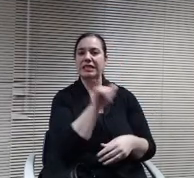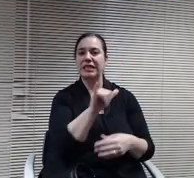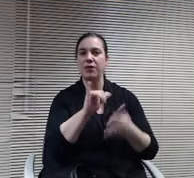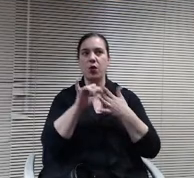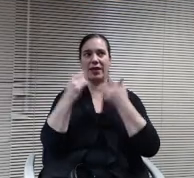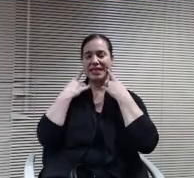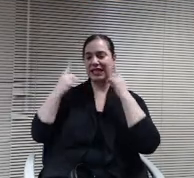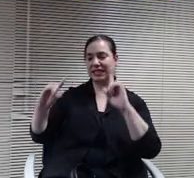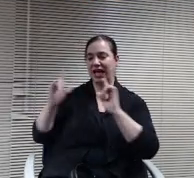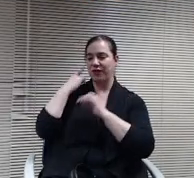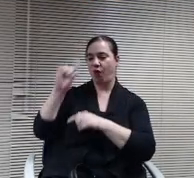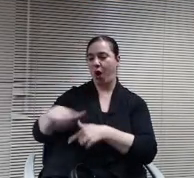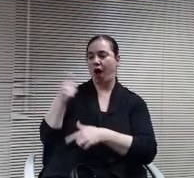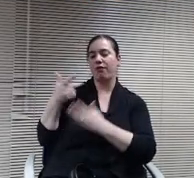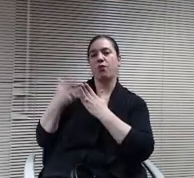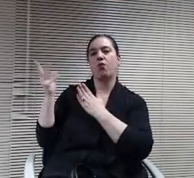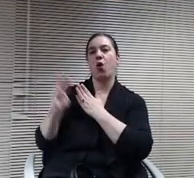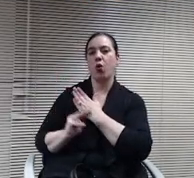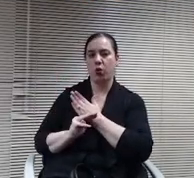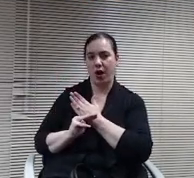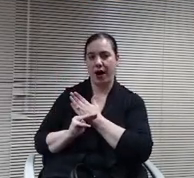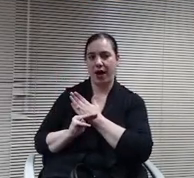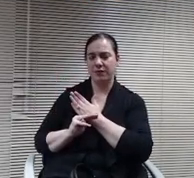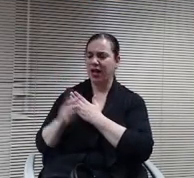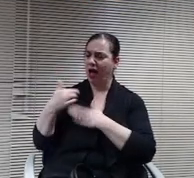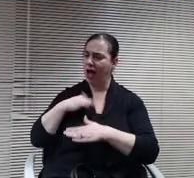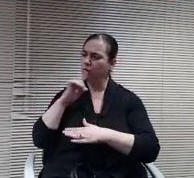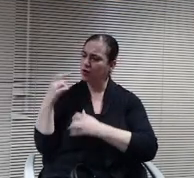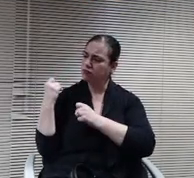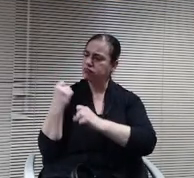like I am quite confident having more success with this program